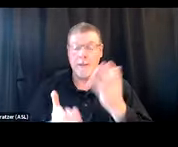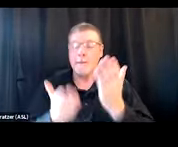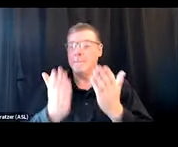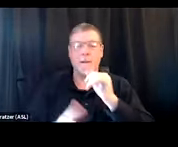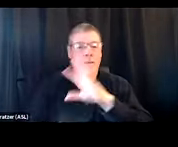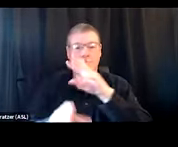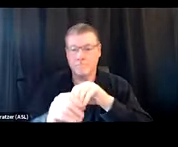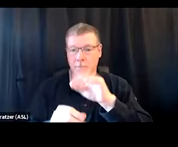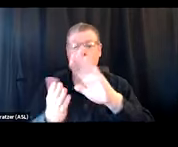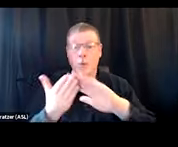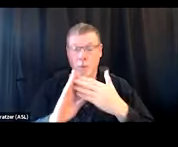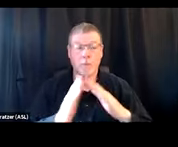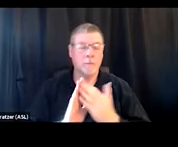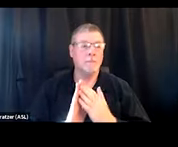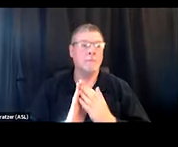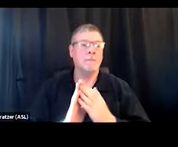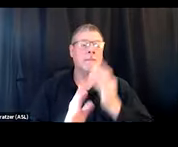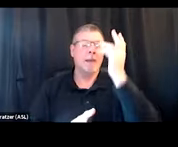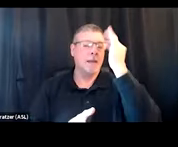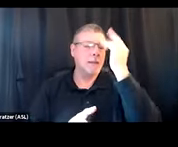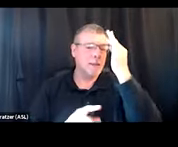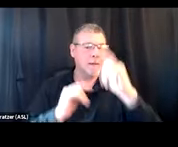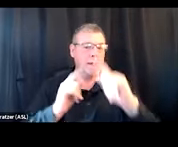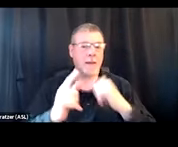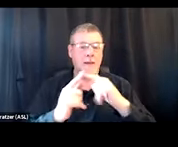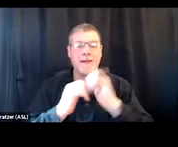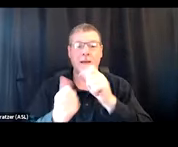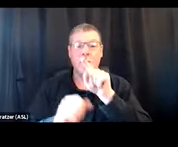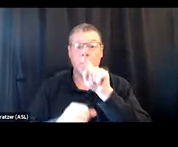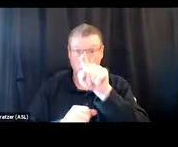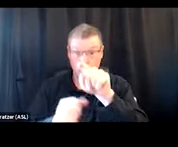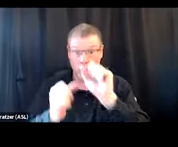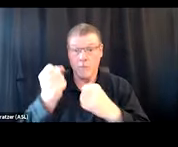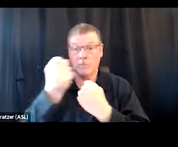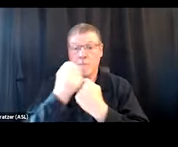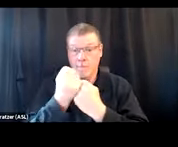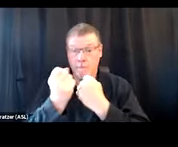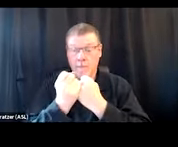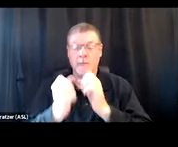but if they don't, thinking about how you can advocate or expand your capacity,